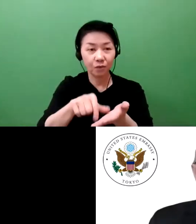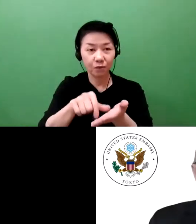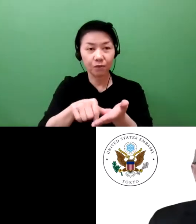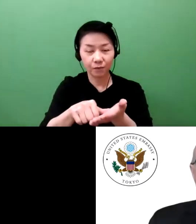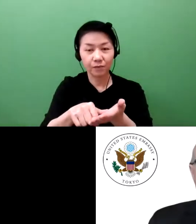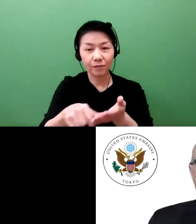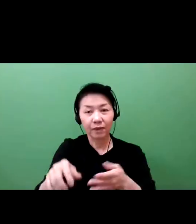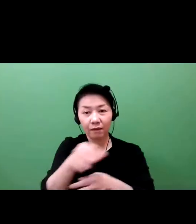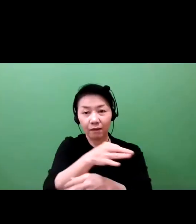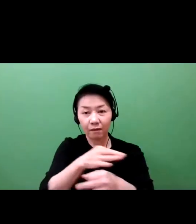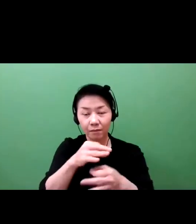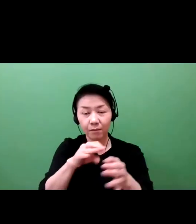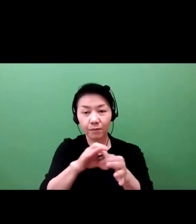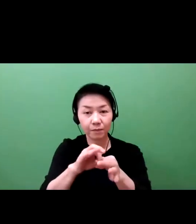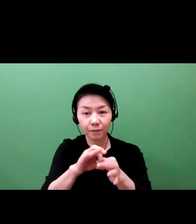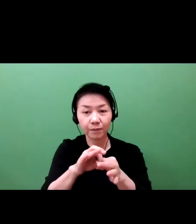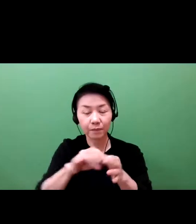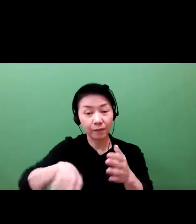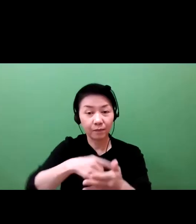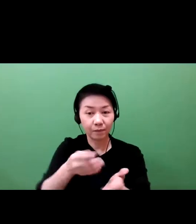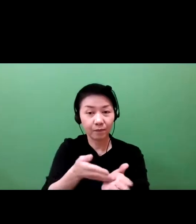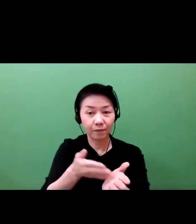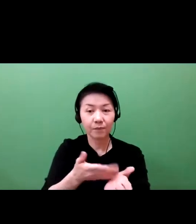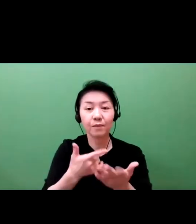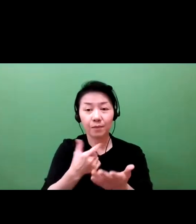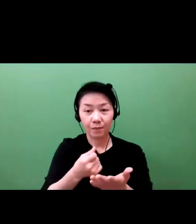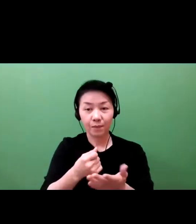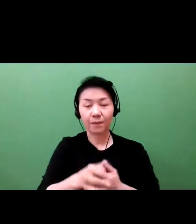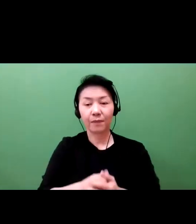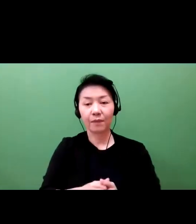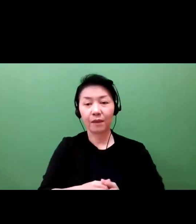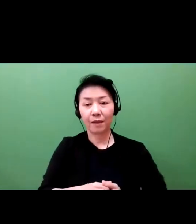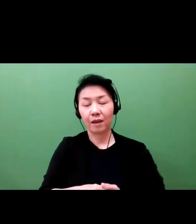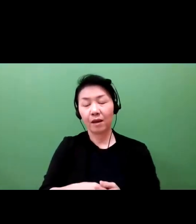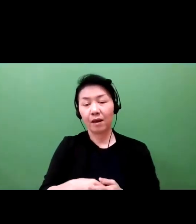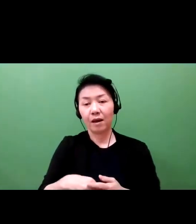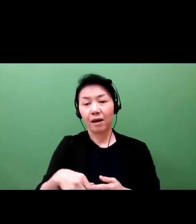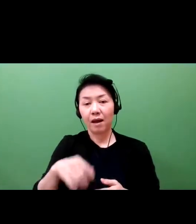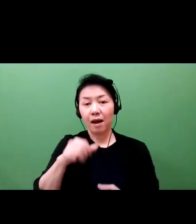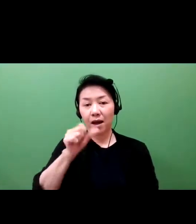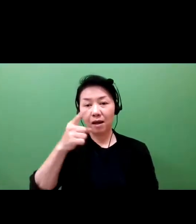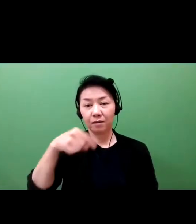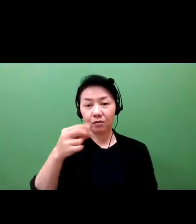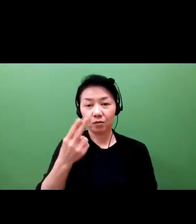Professor O'Connor is a professor of law and executive director of the Center for Protection of Intellectual